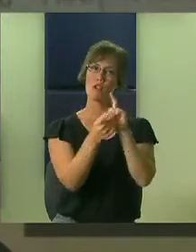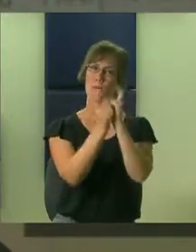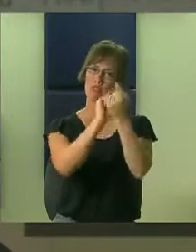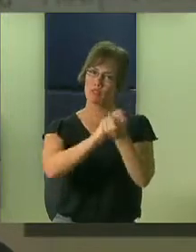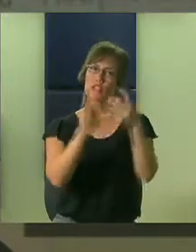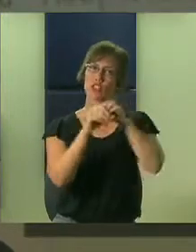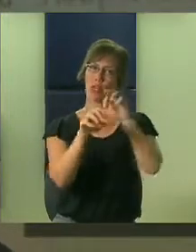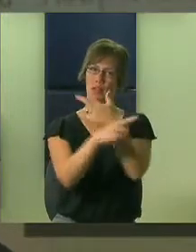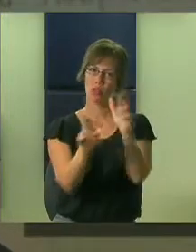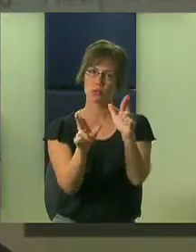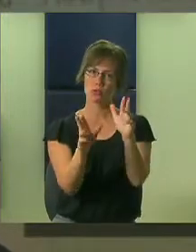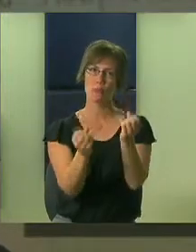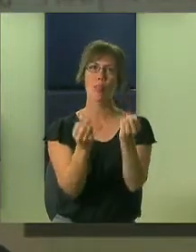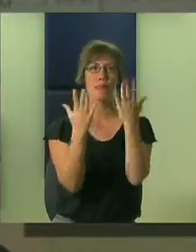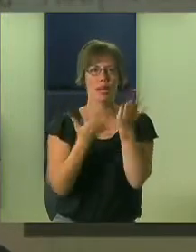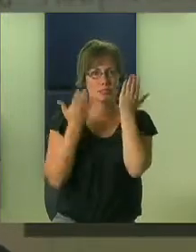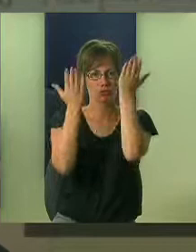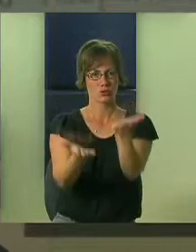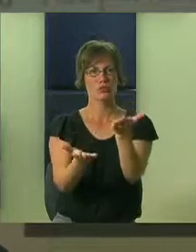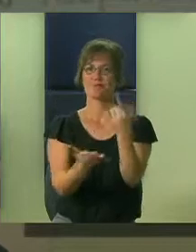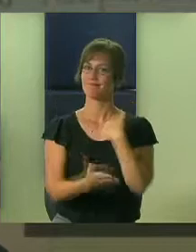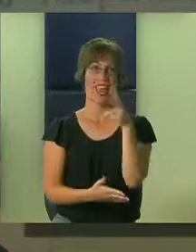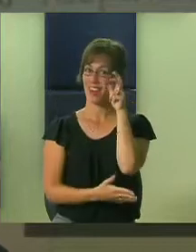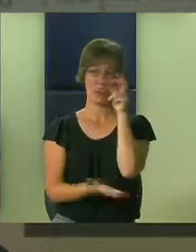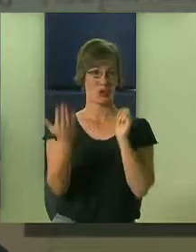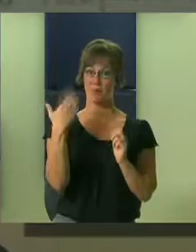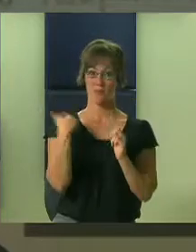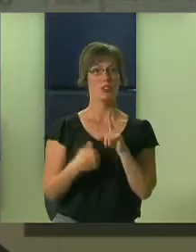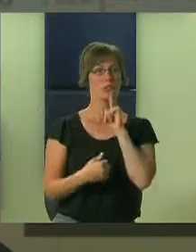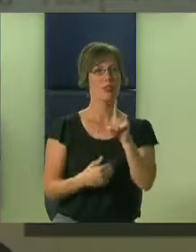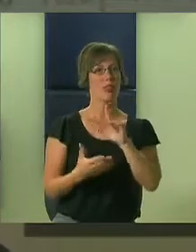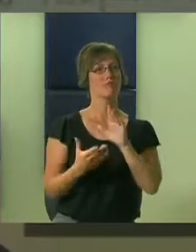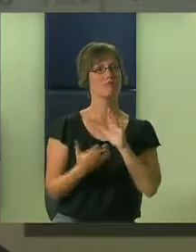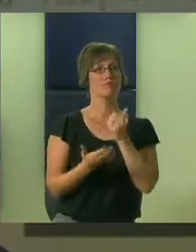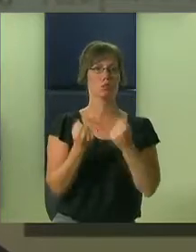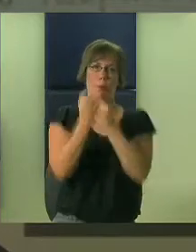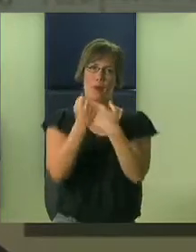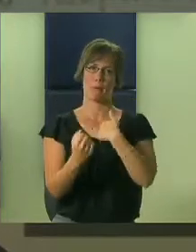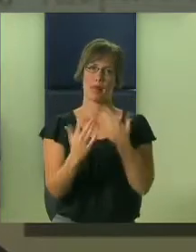even though I felt that I didn't know what I was doing at first. But, she helped me lay out teaching strategies that would be helpful. She also helped me with behavior modifications